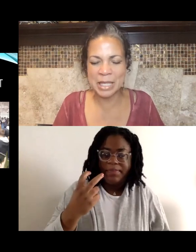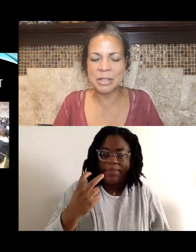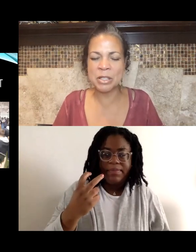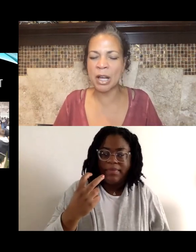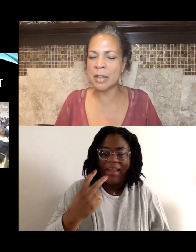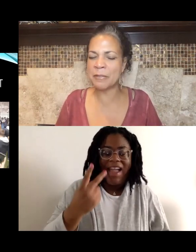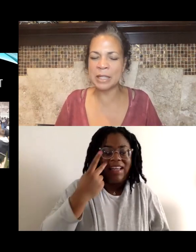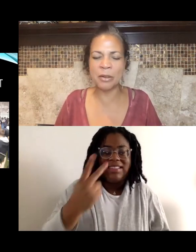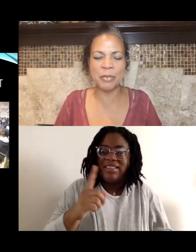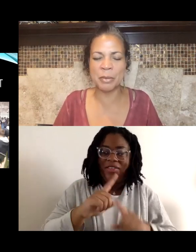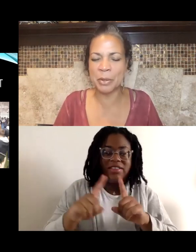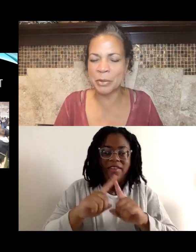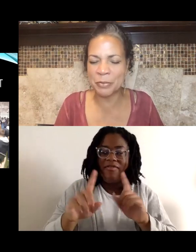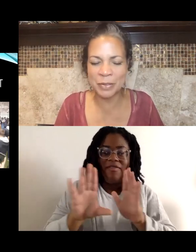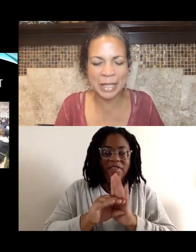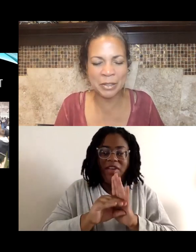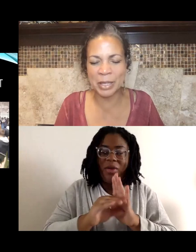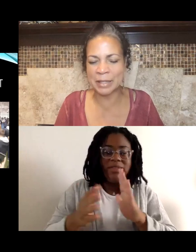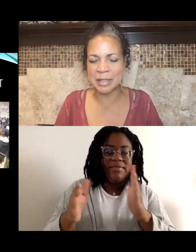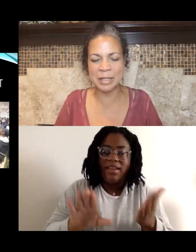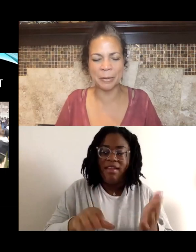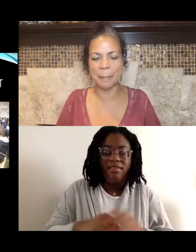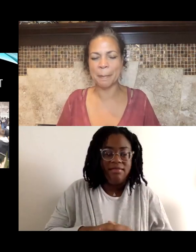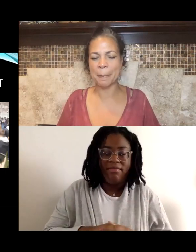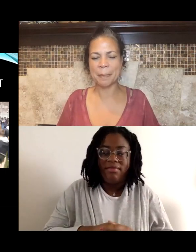I saw the video of the murder of Philando Castile.